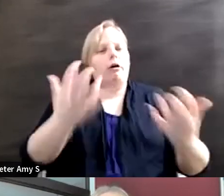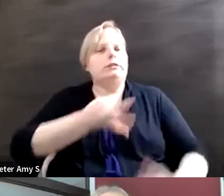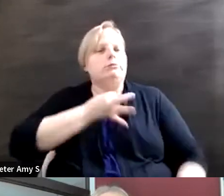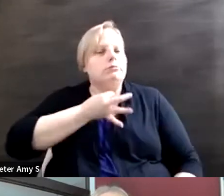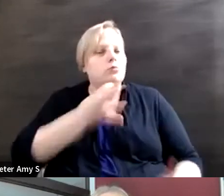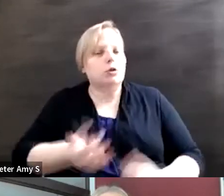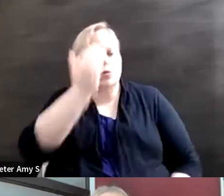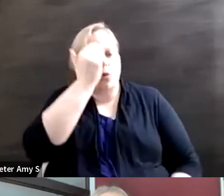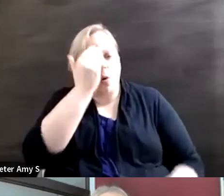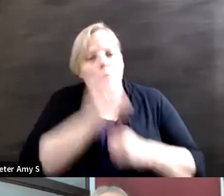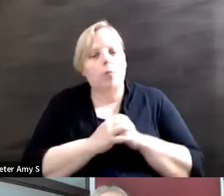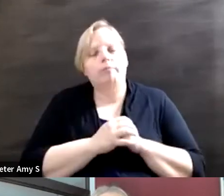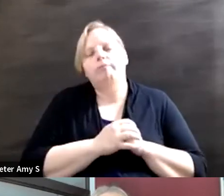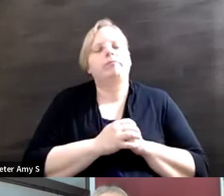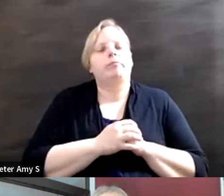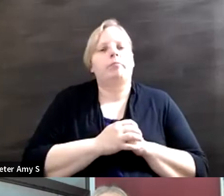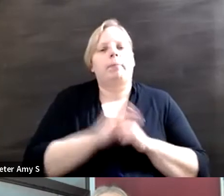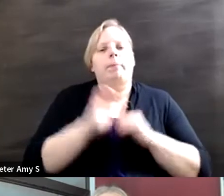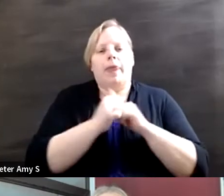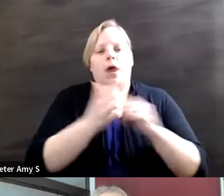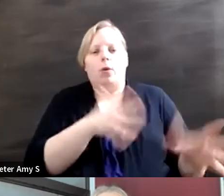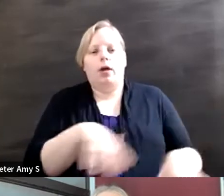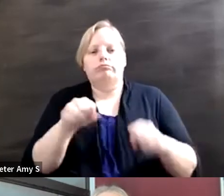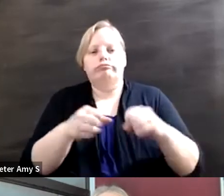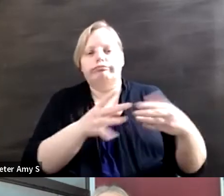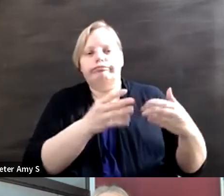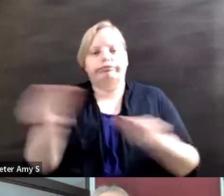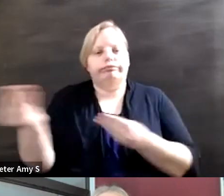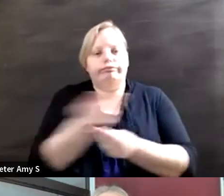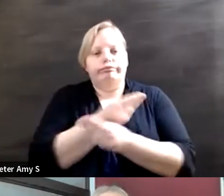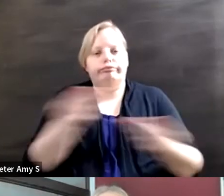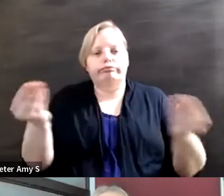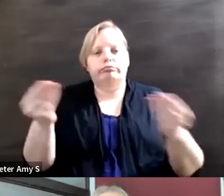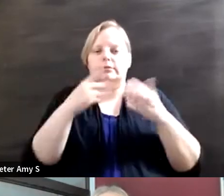how we can facilitate conversations and about specific issues within the disability rights